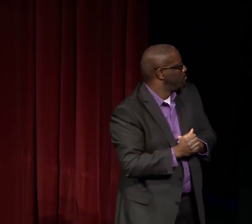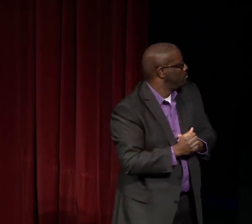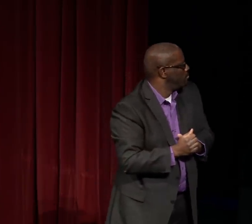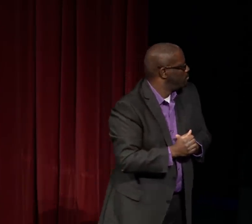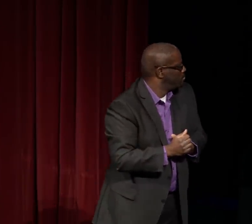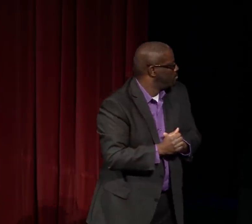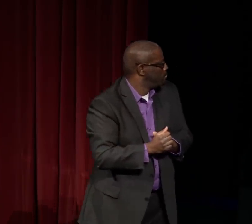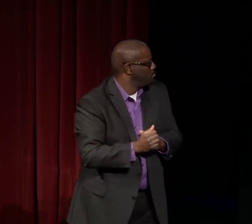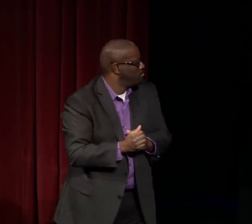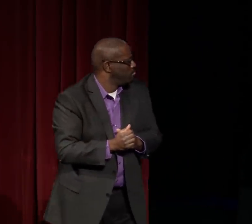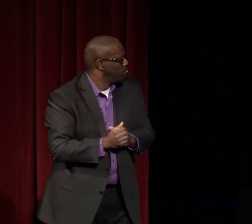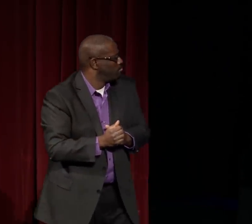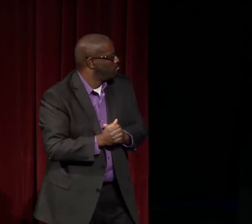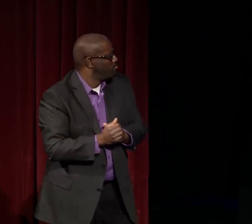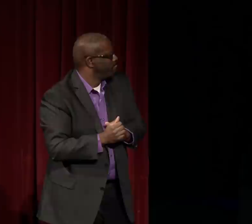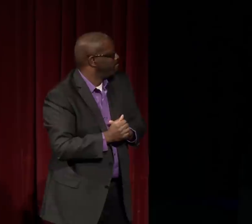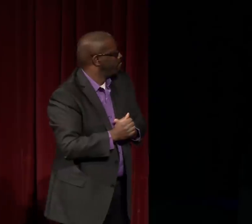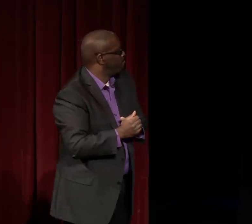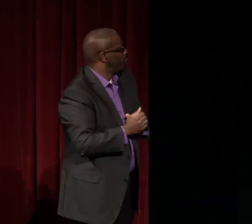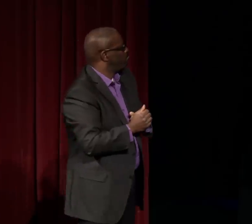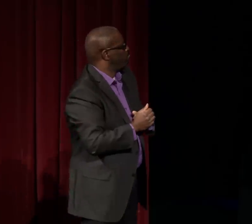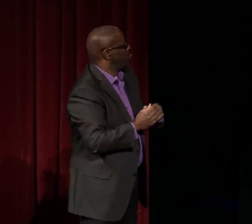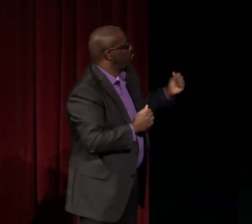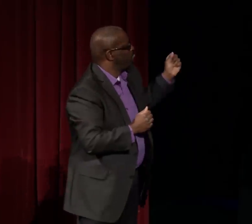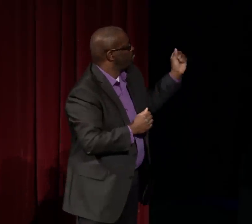and work with different publishing companies.